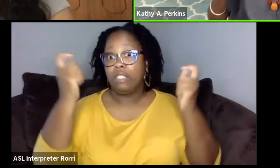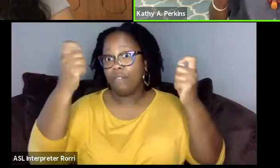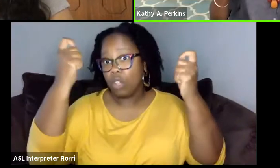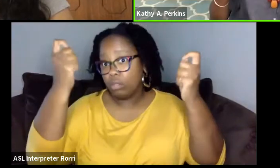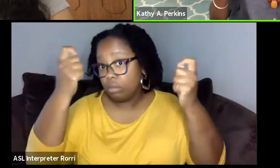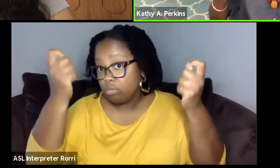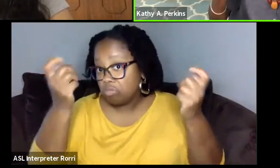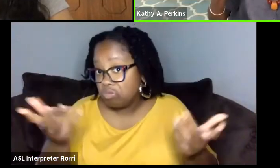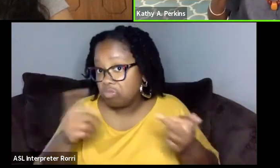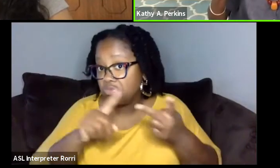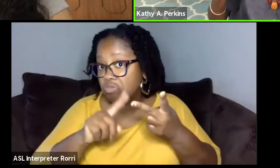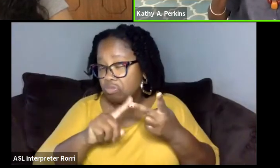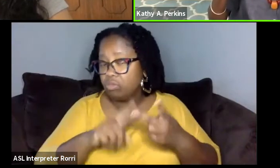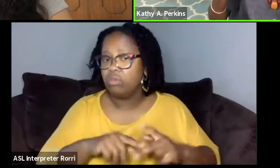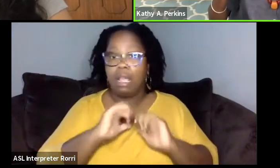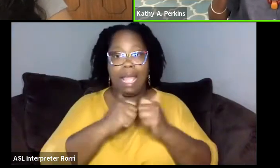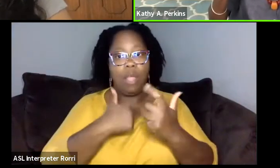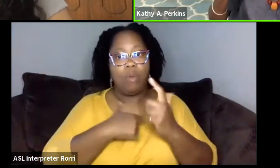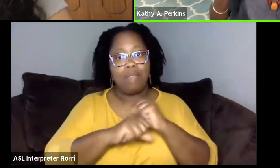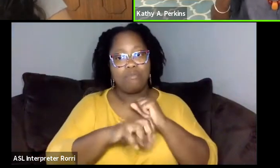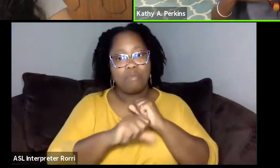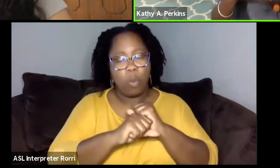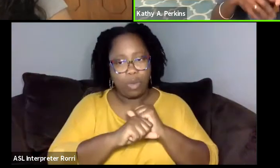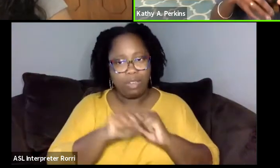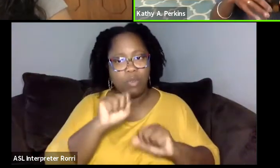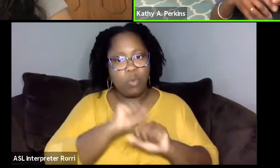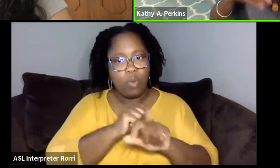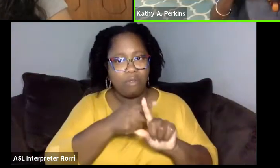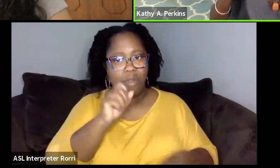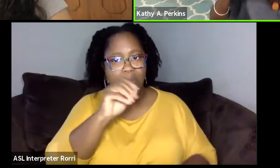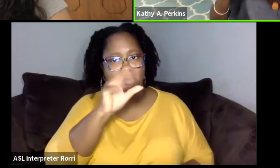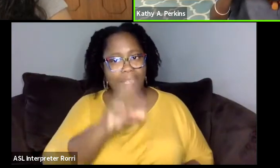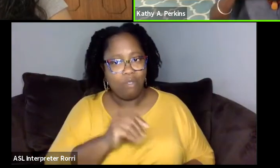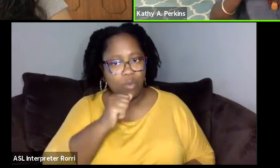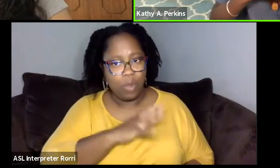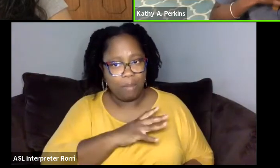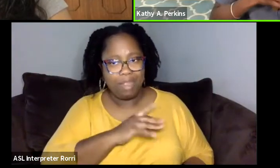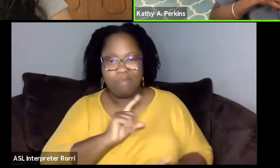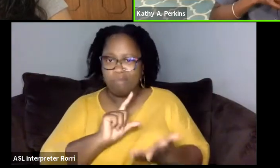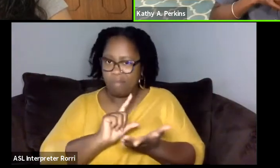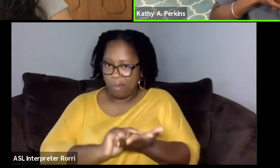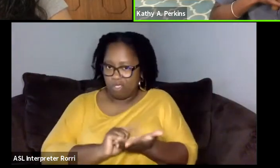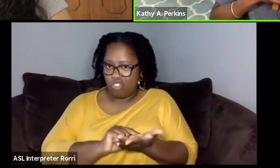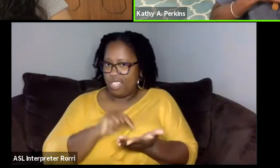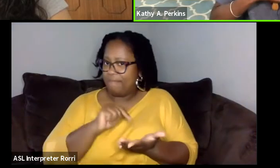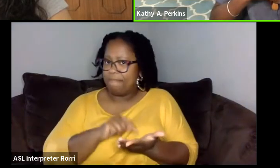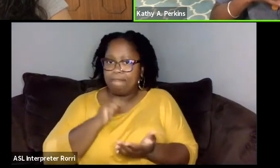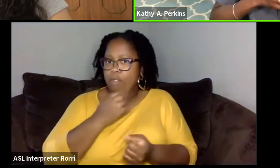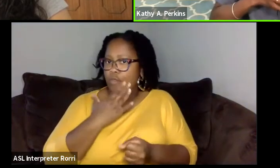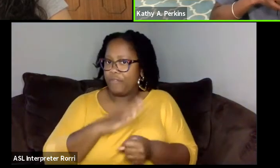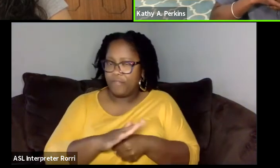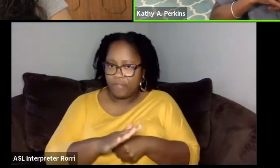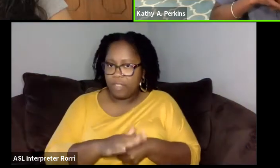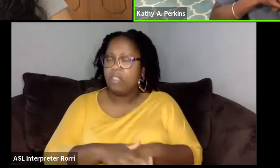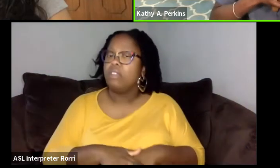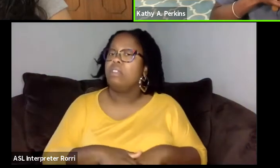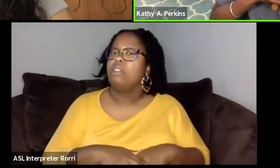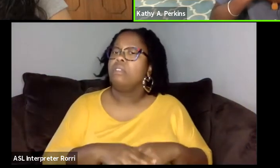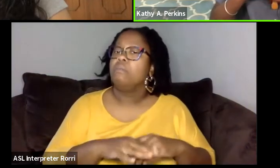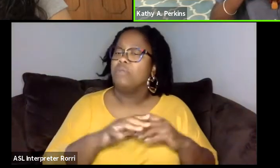that I have promoted the work of African women, one through publishing, but that's just not enough but by trying to have festivals.